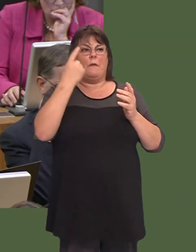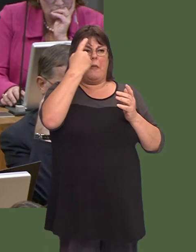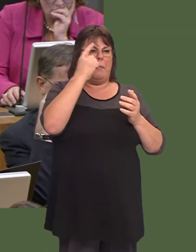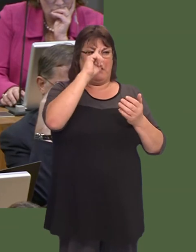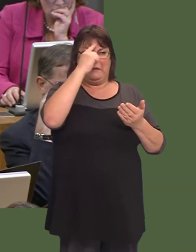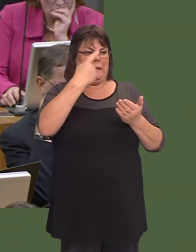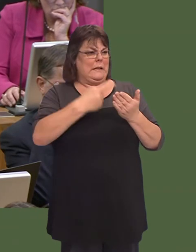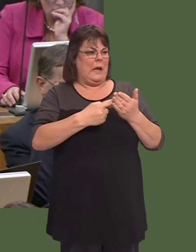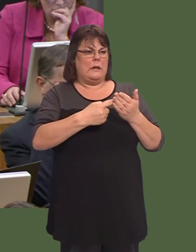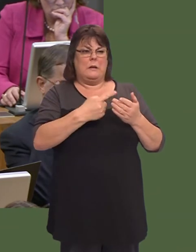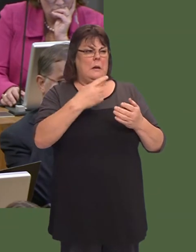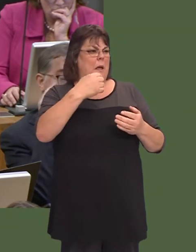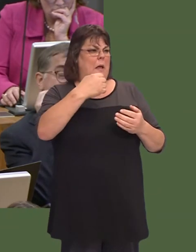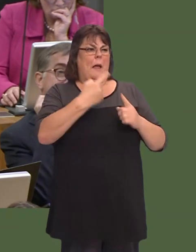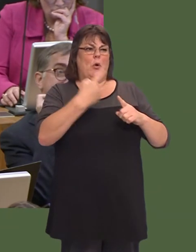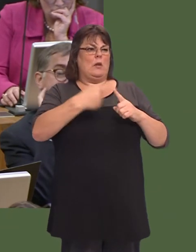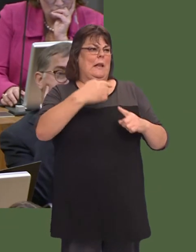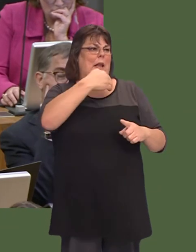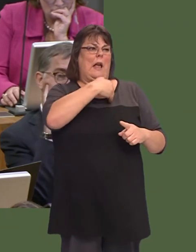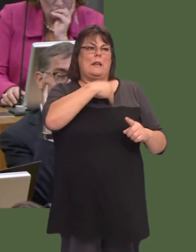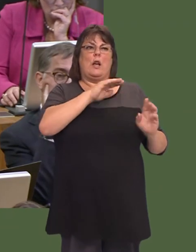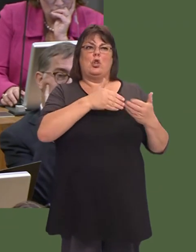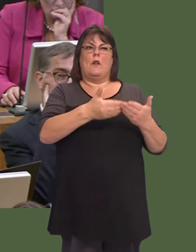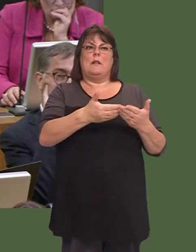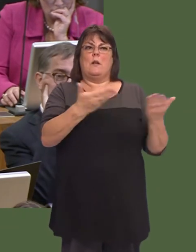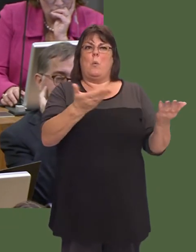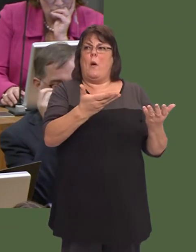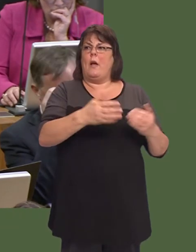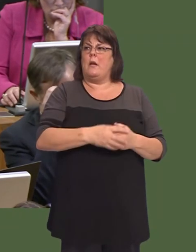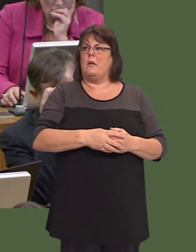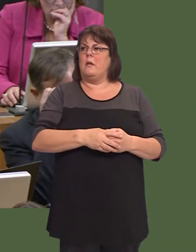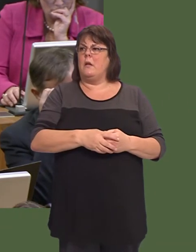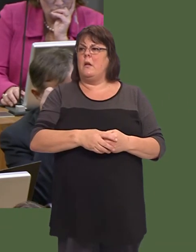for deciding where emergency cardiac services are to be improved, why isnít it such a material